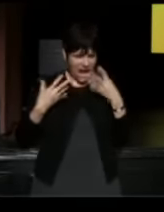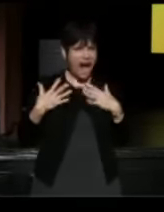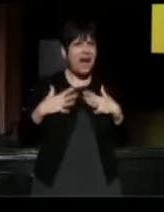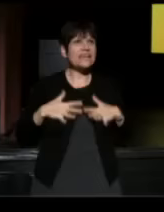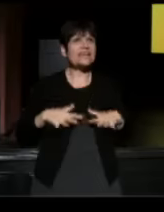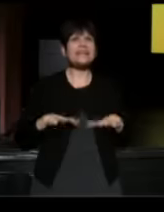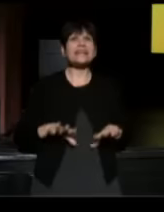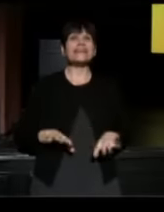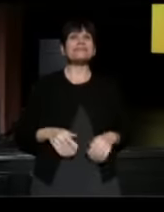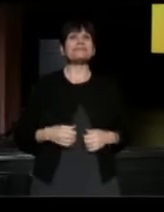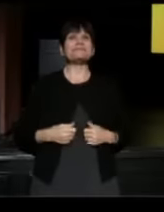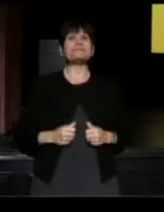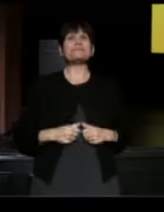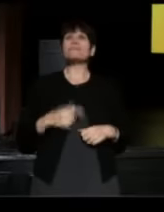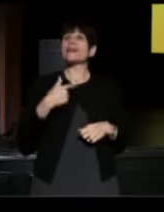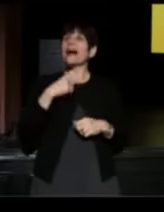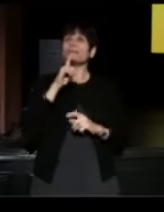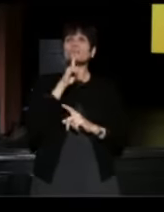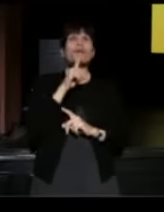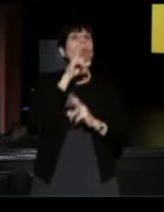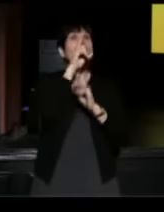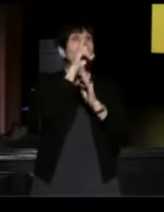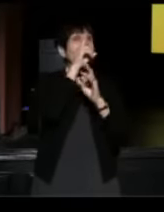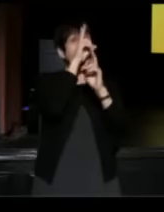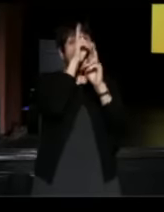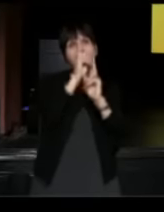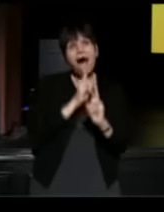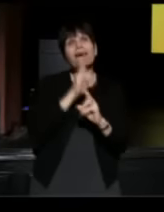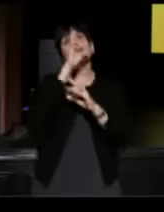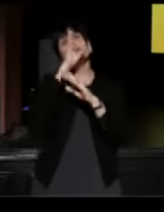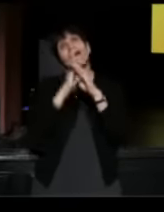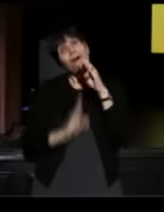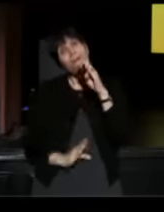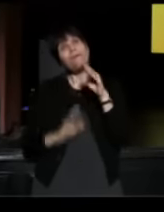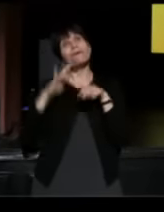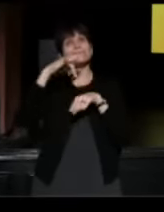I am so honored and humbled to be here at TCG.